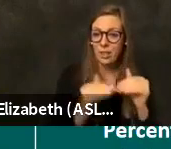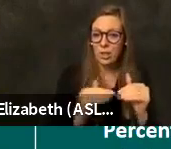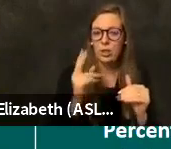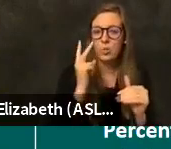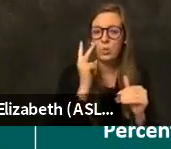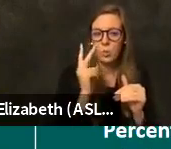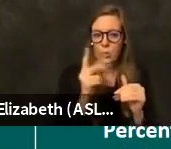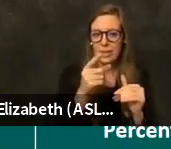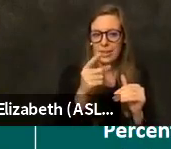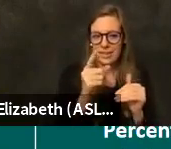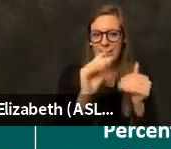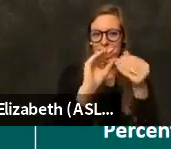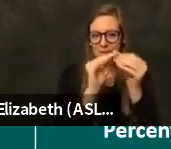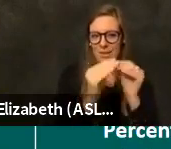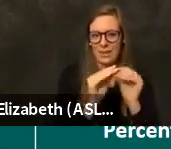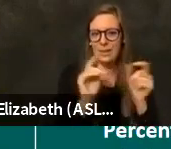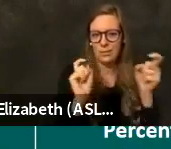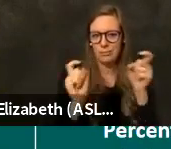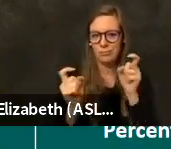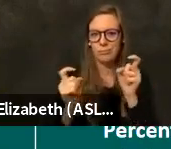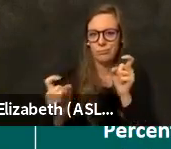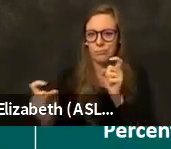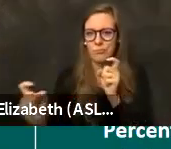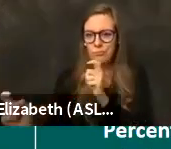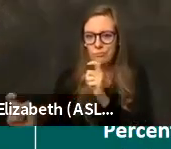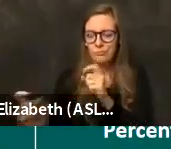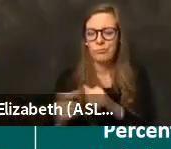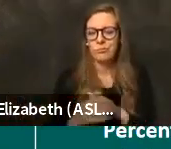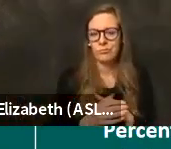demographic breakdown start to change quite a bit.